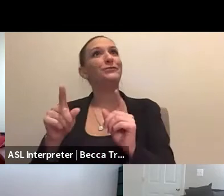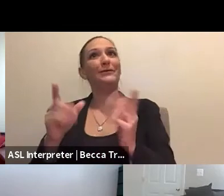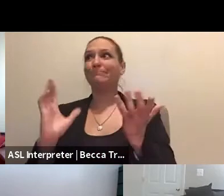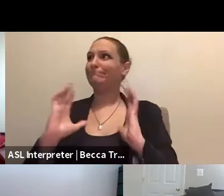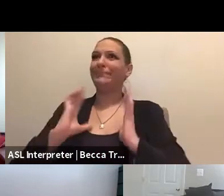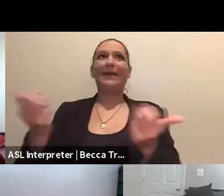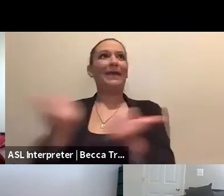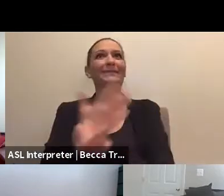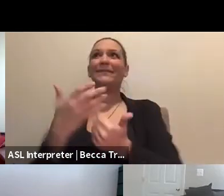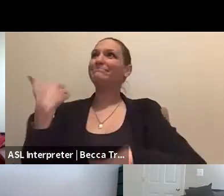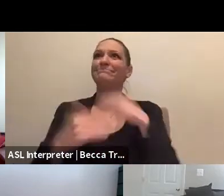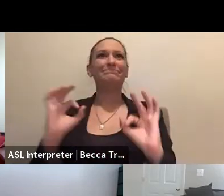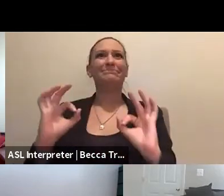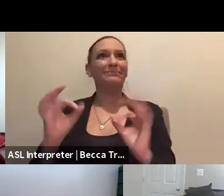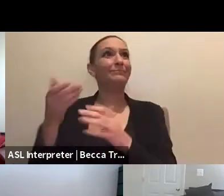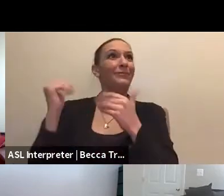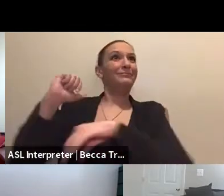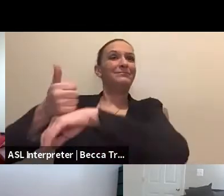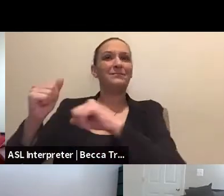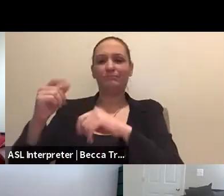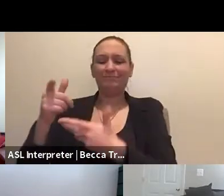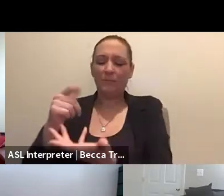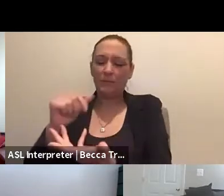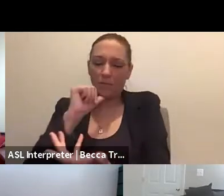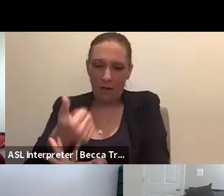So if preparing, what kind of contact lists